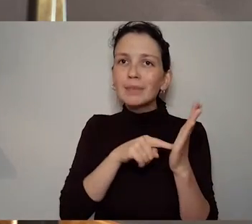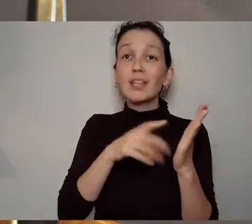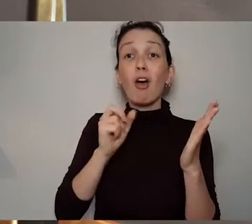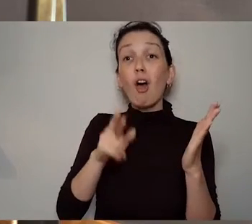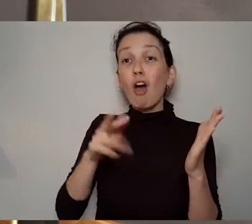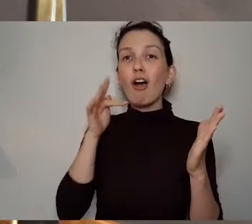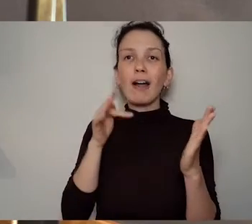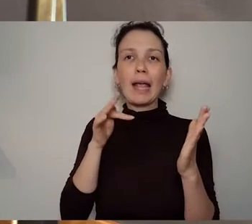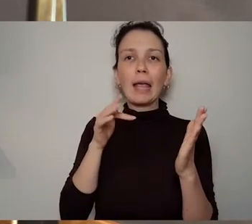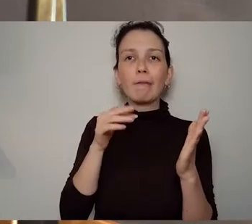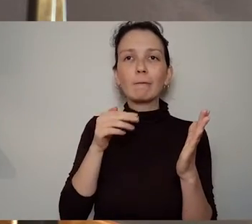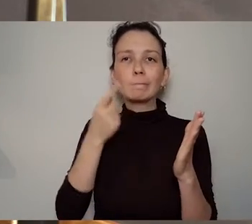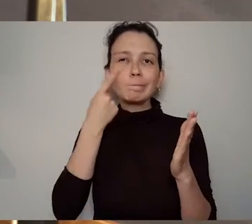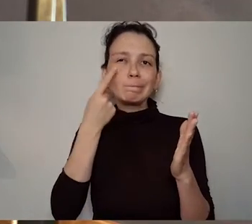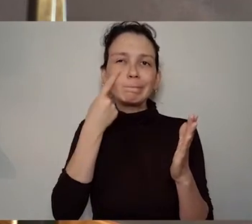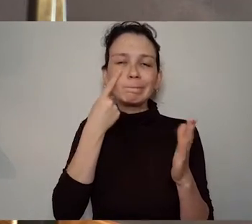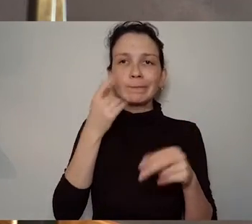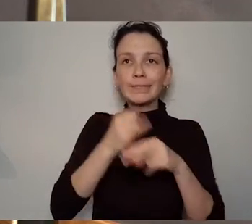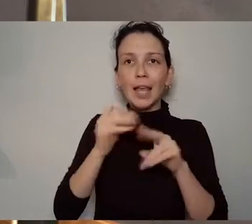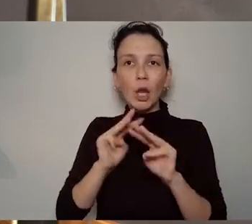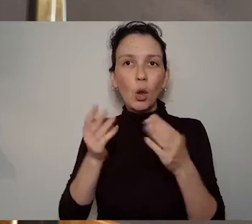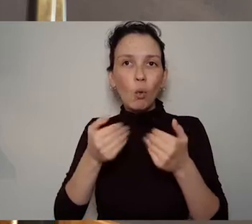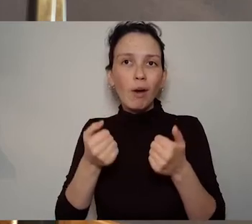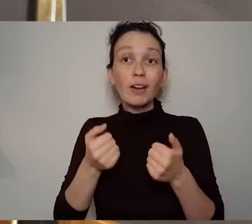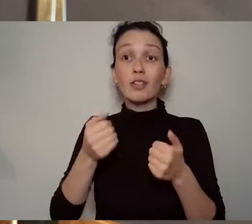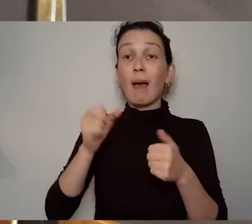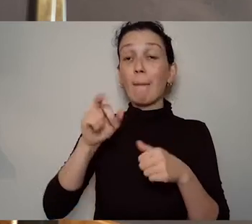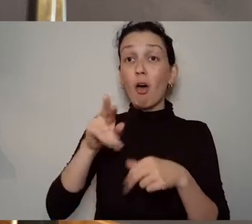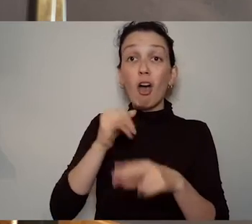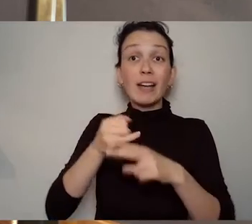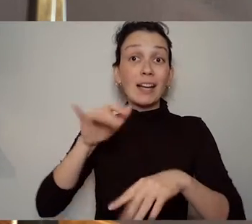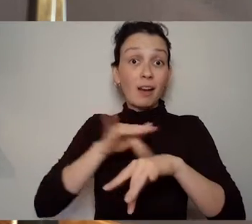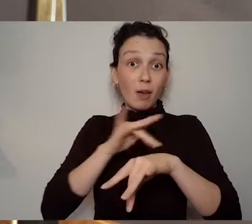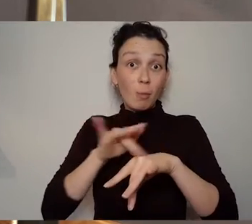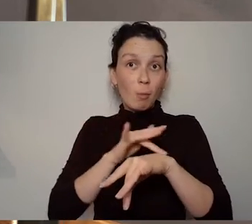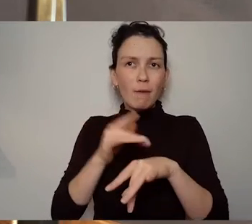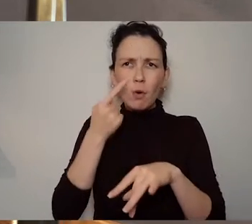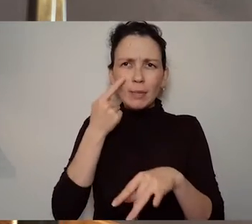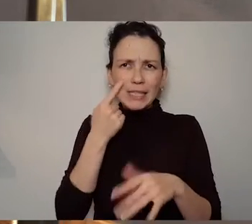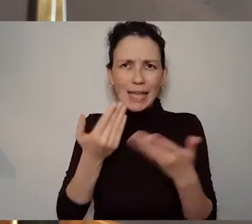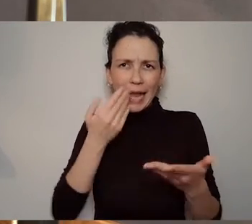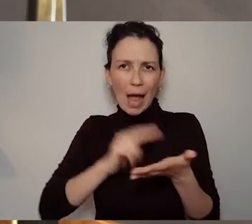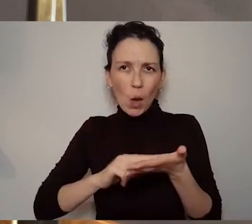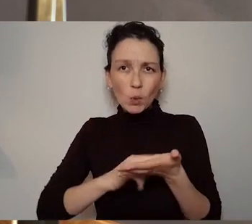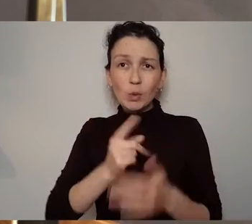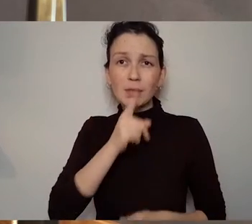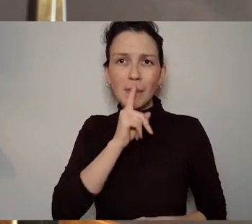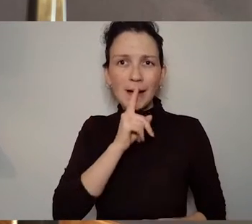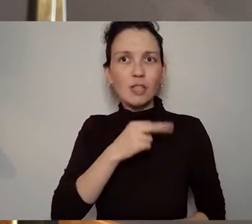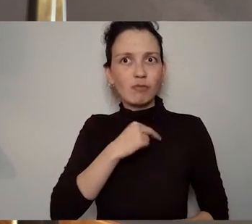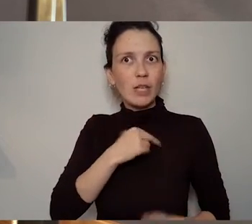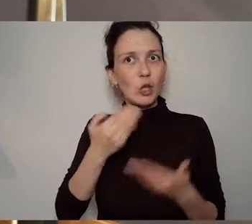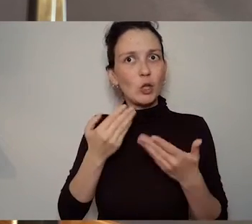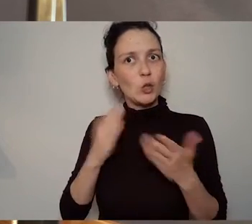very resonant space, it is it is where the body can make the most meaning actually for the audience